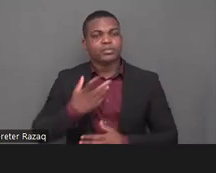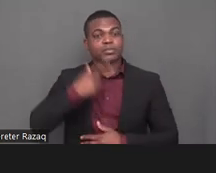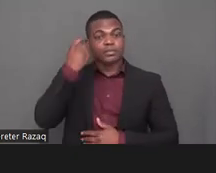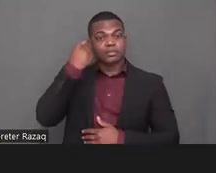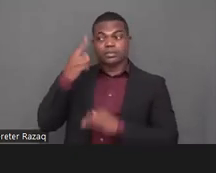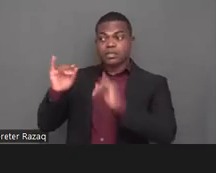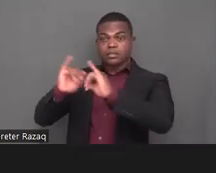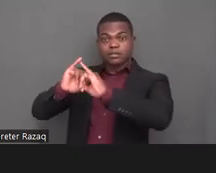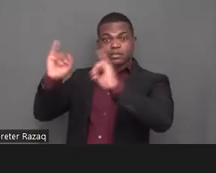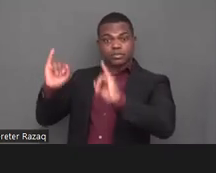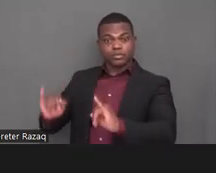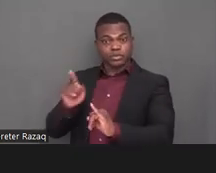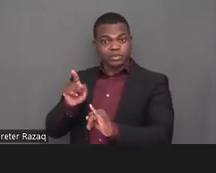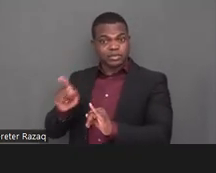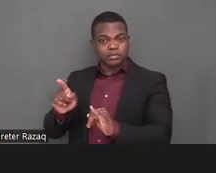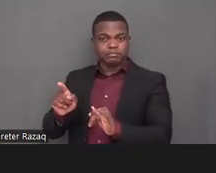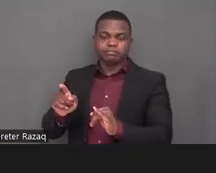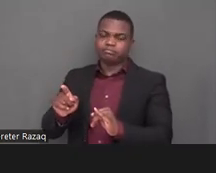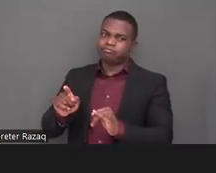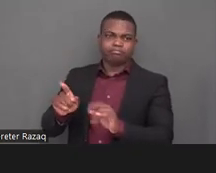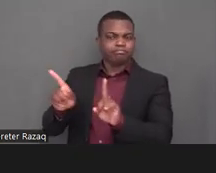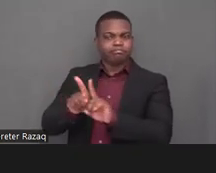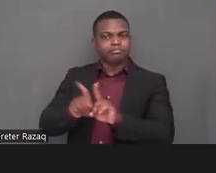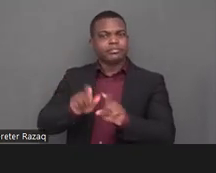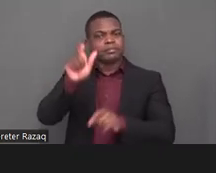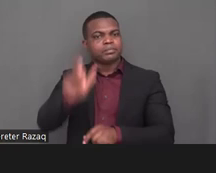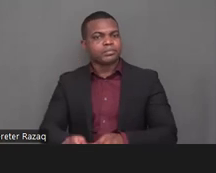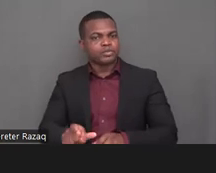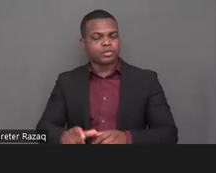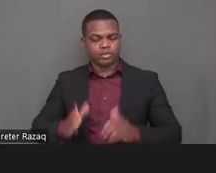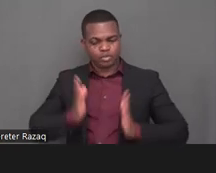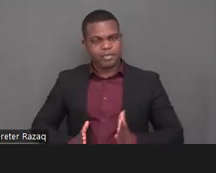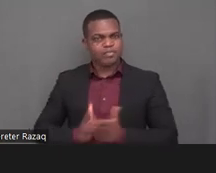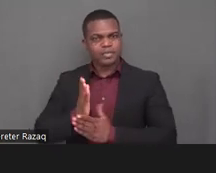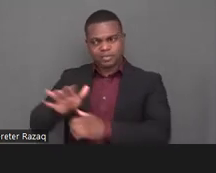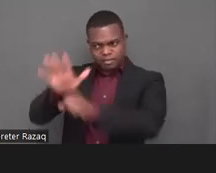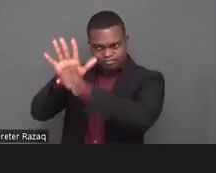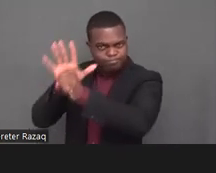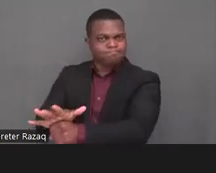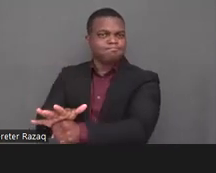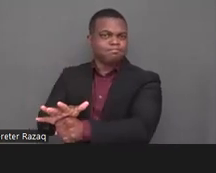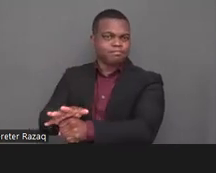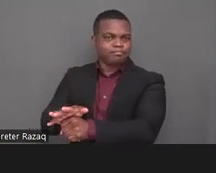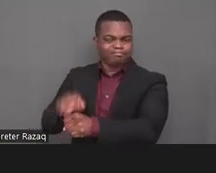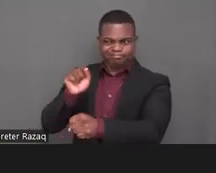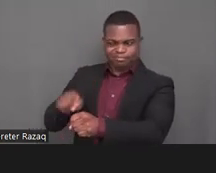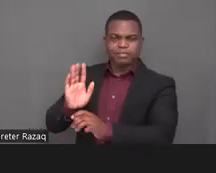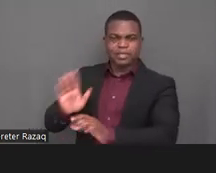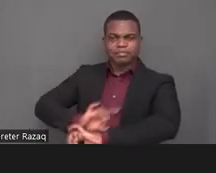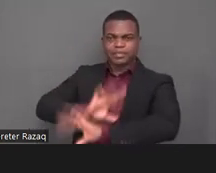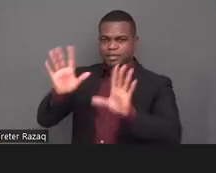includes arbitrary detention torture and other ill treatment denial of legal capacity denial